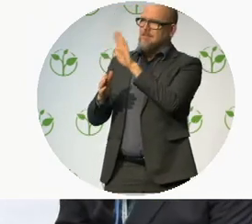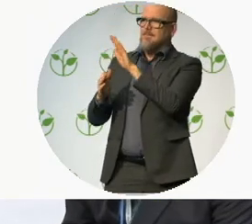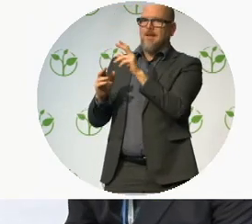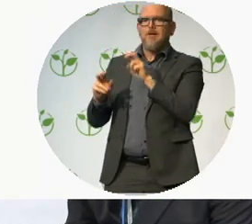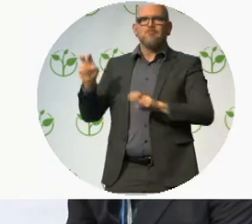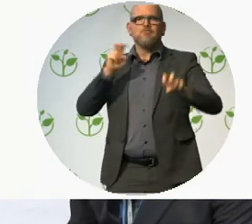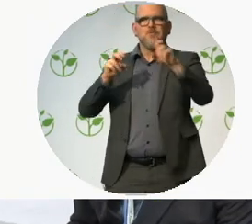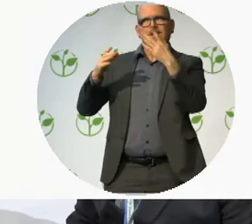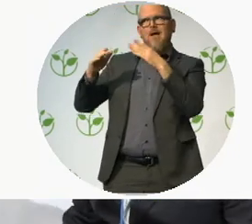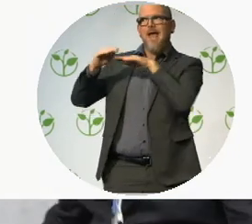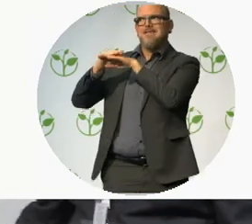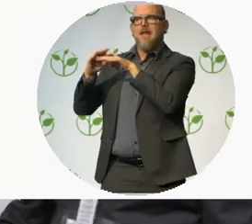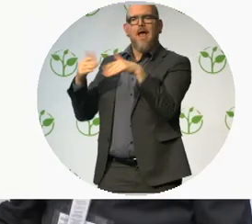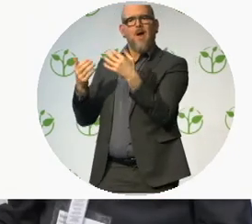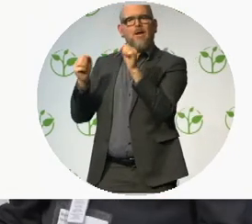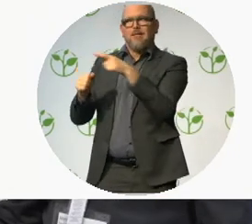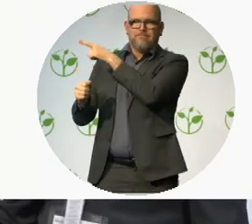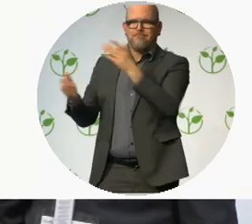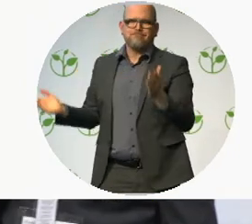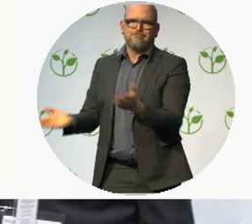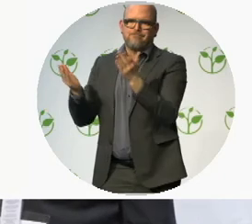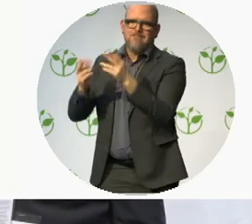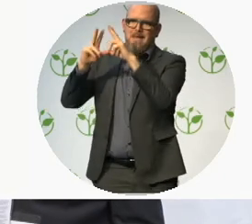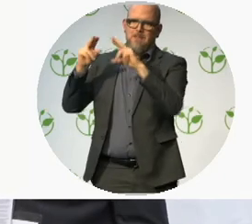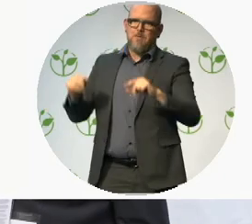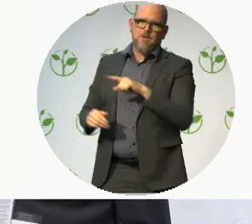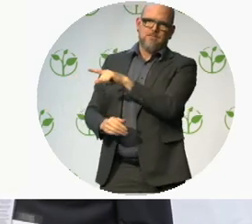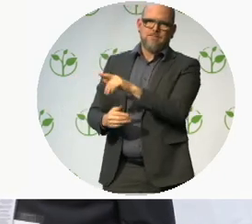This includes accessibility measures such as creating ramps and providing braille ...